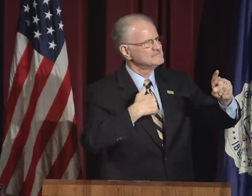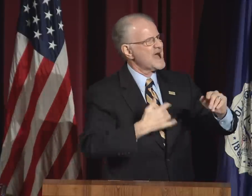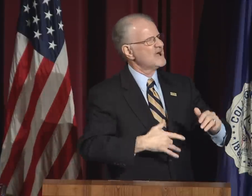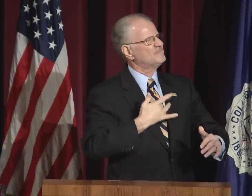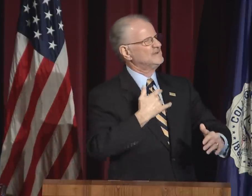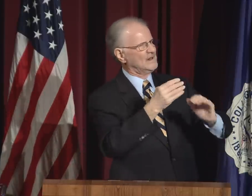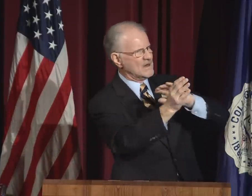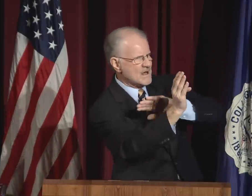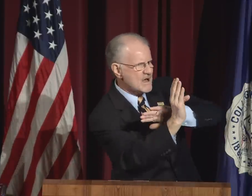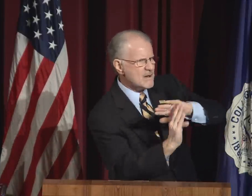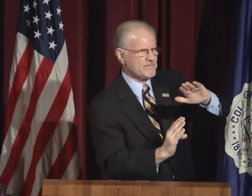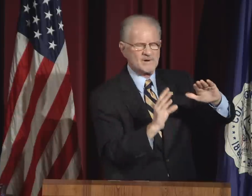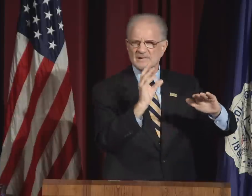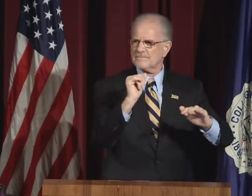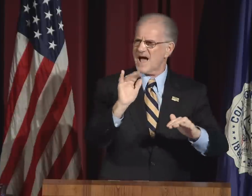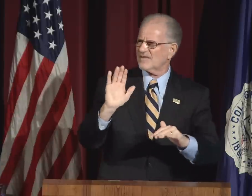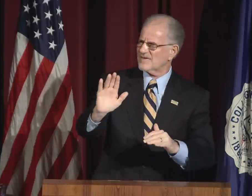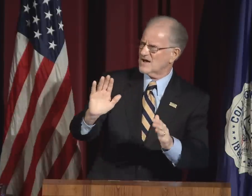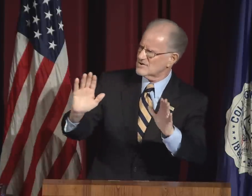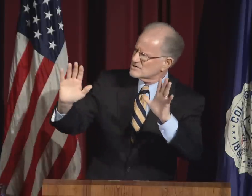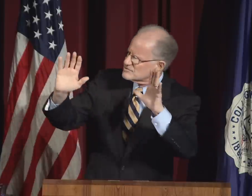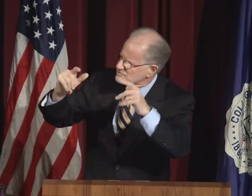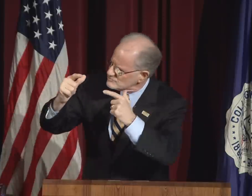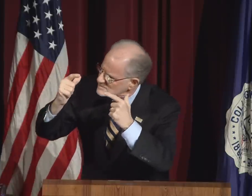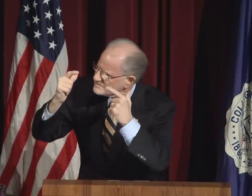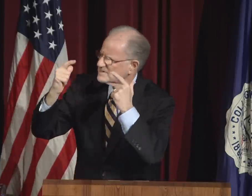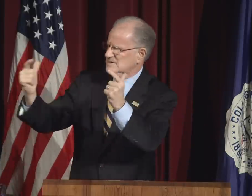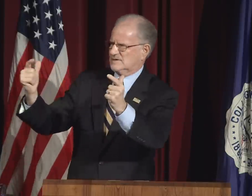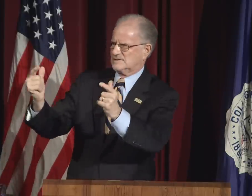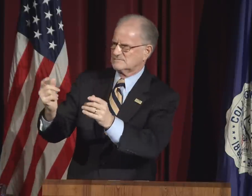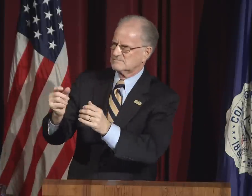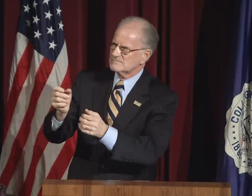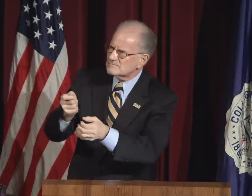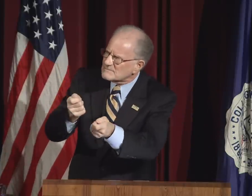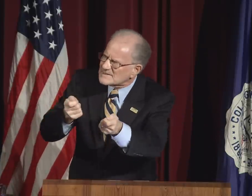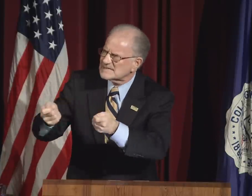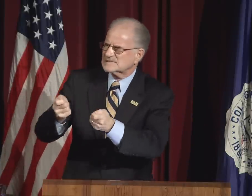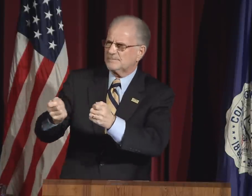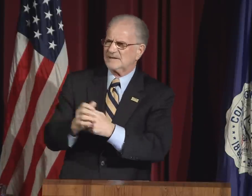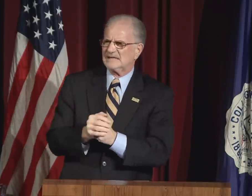I feel pride in the LGBT community's success. I feel humbled